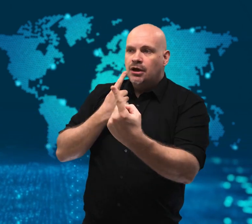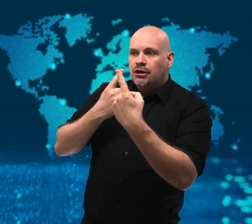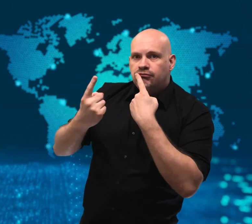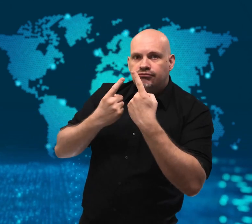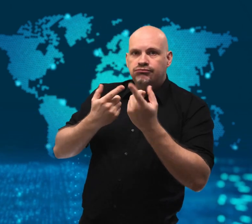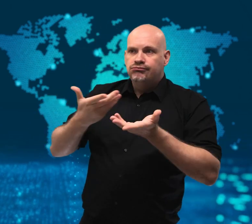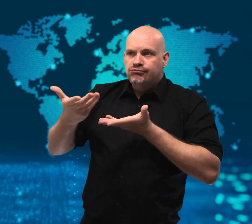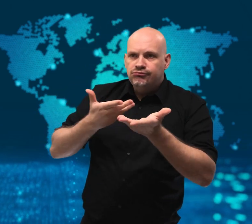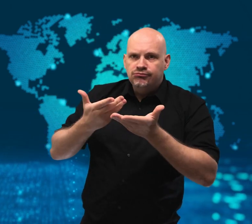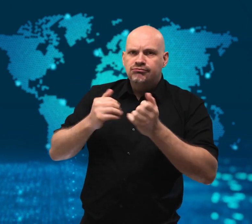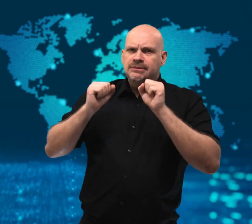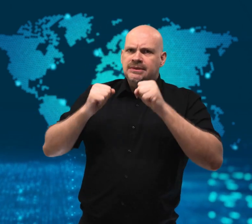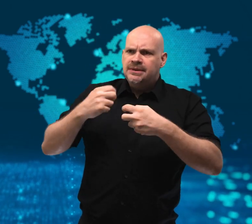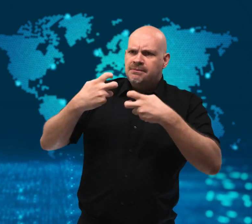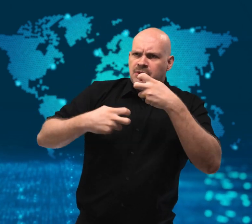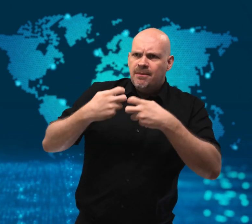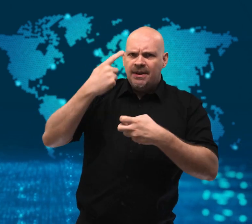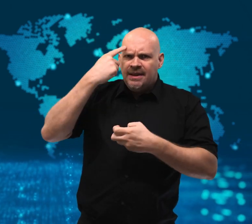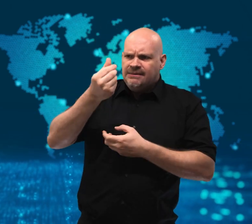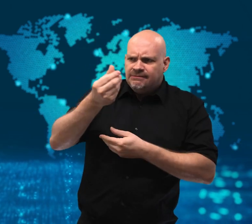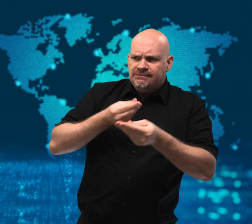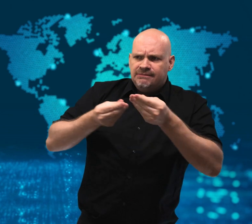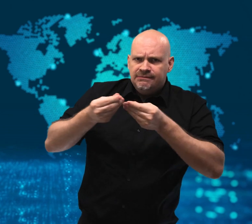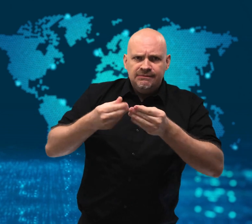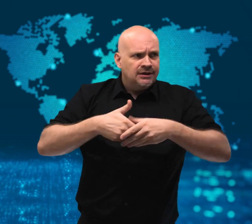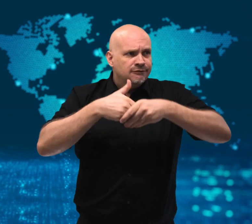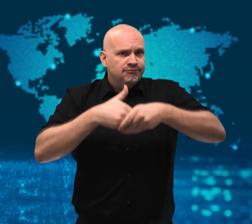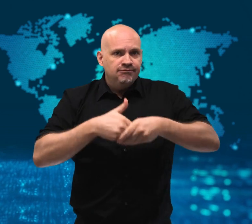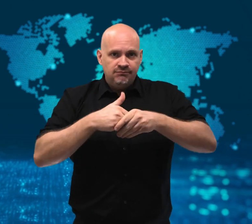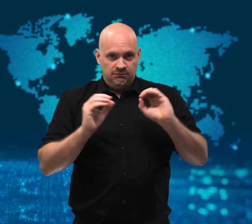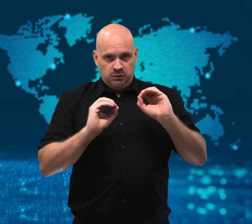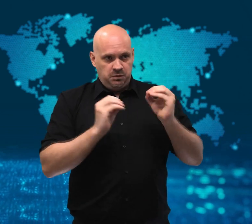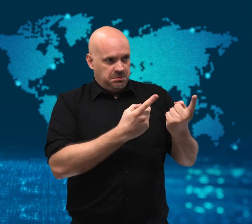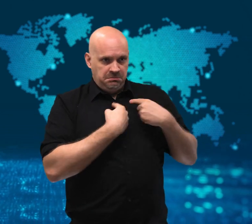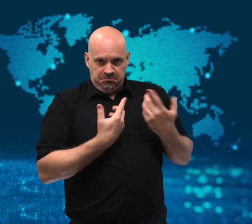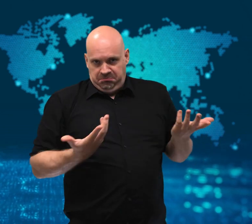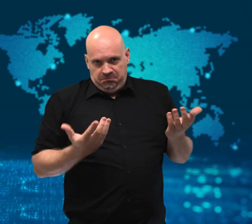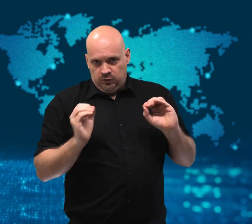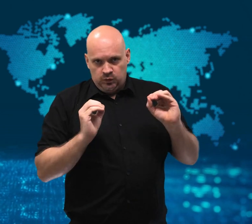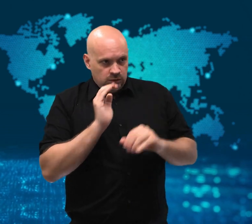attempts to resolve the problem.